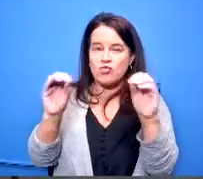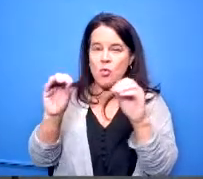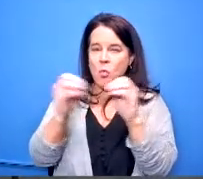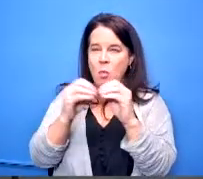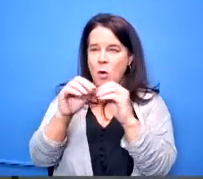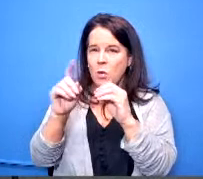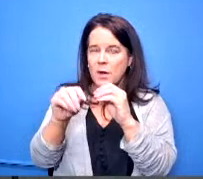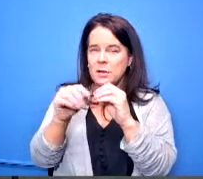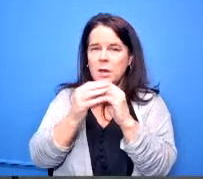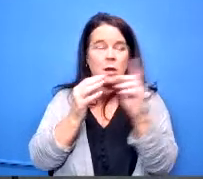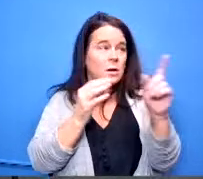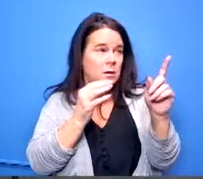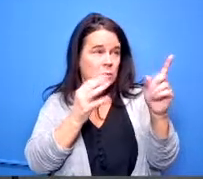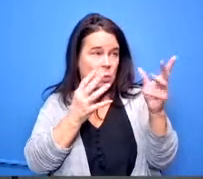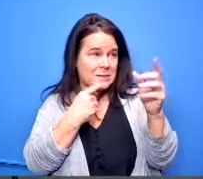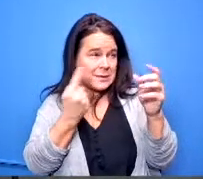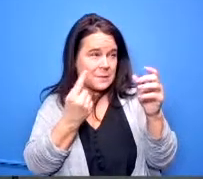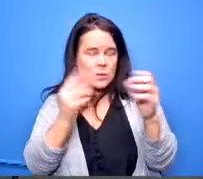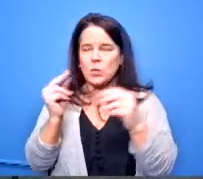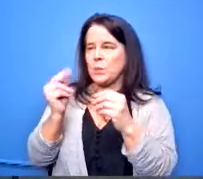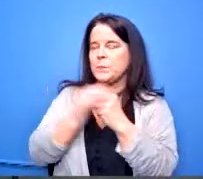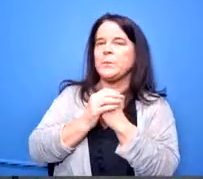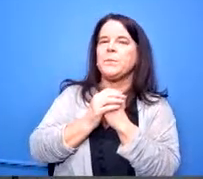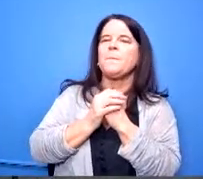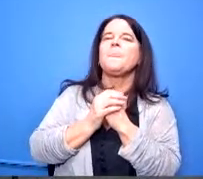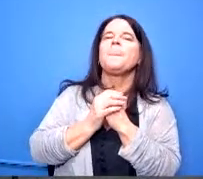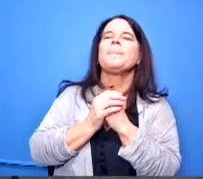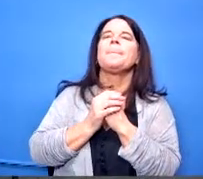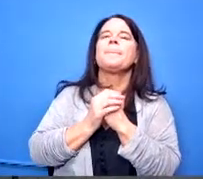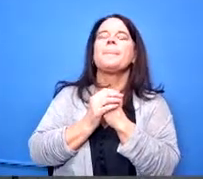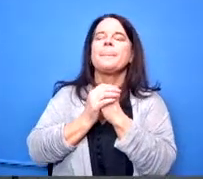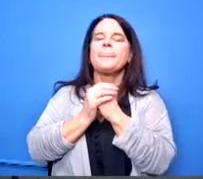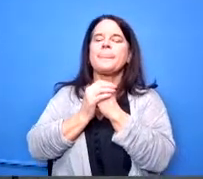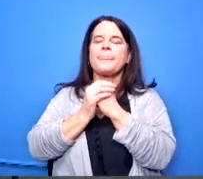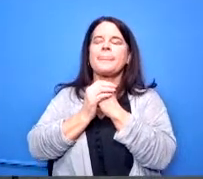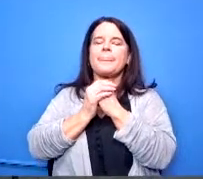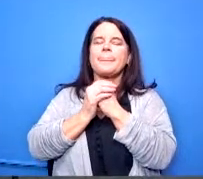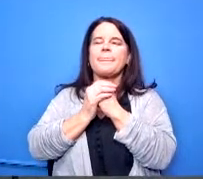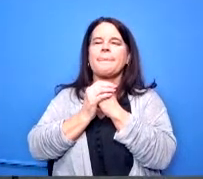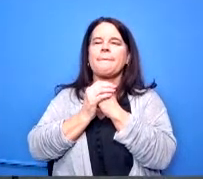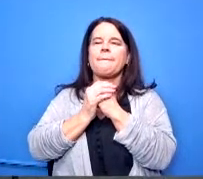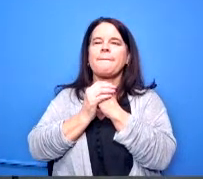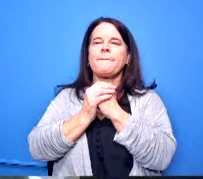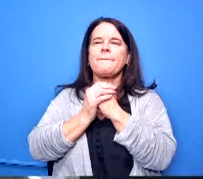are you going to say something no no sir okay i was going to say that um dr lolly did speak on